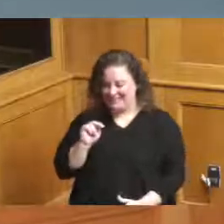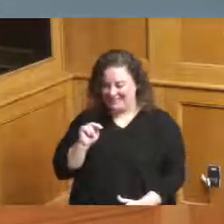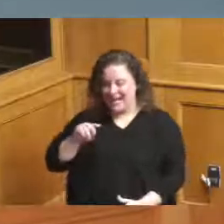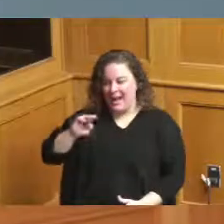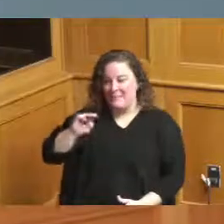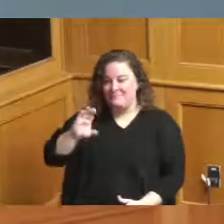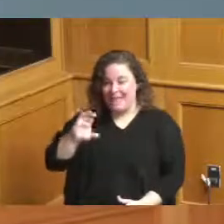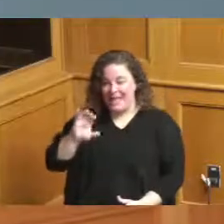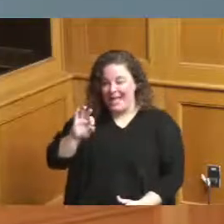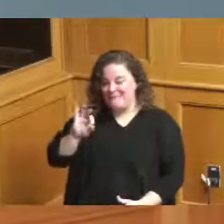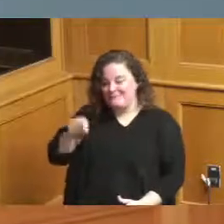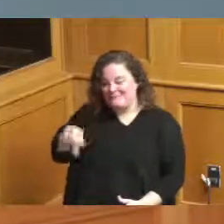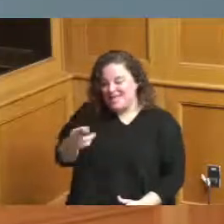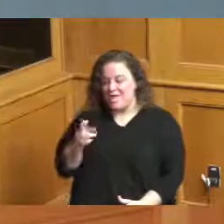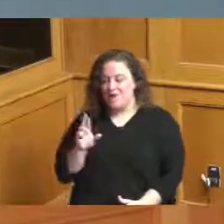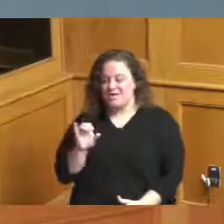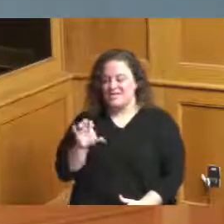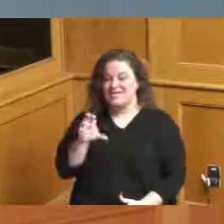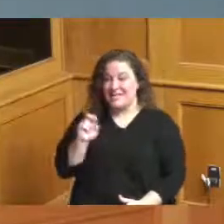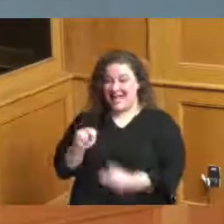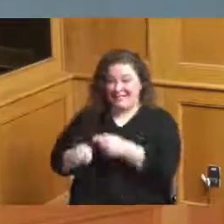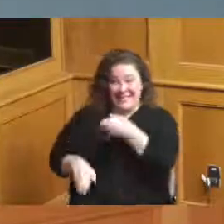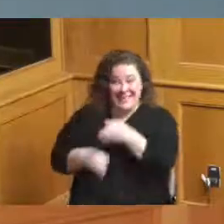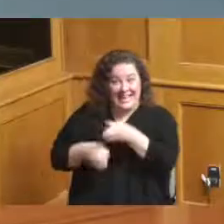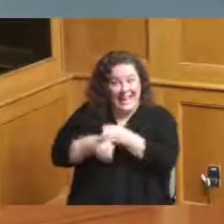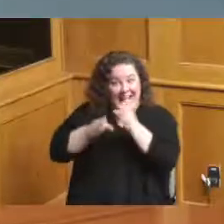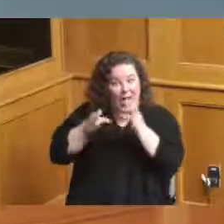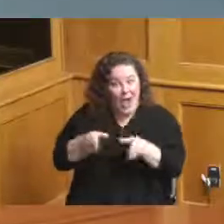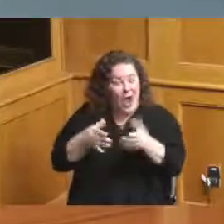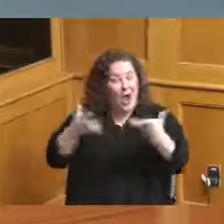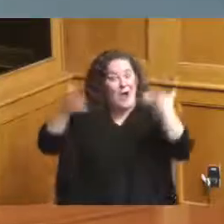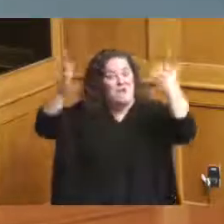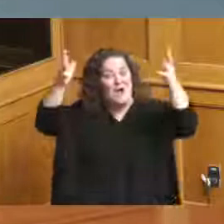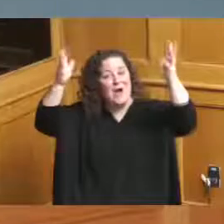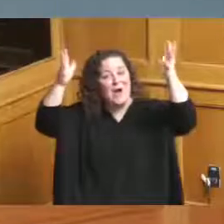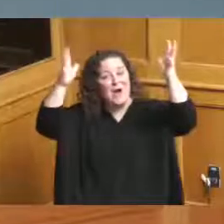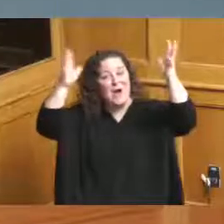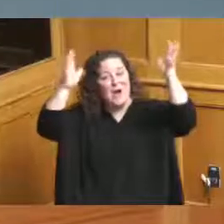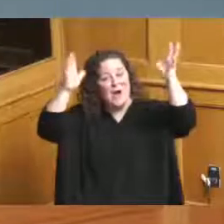the kicker congratulations Evan whoa whoa whoa whoa Who Dey Who Dey Who Dey you guys